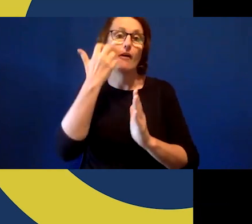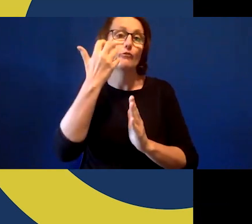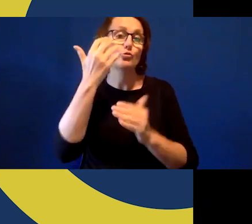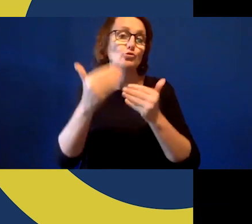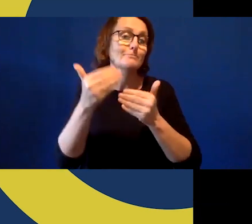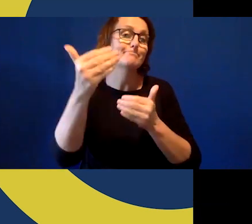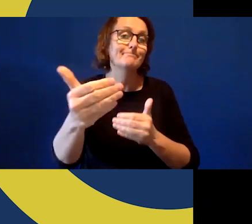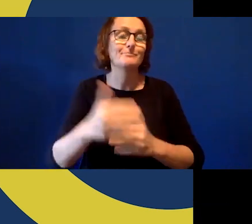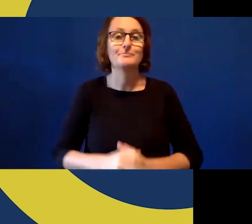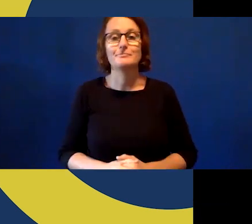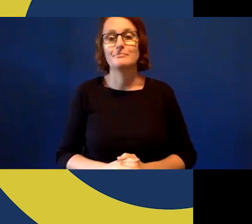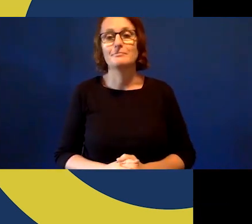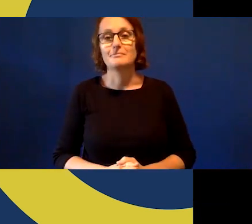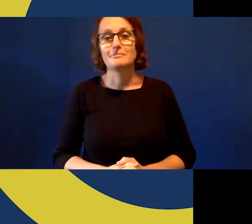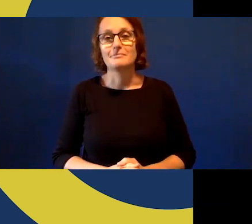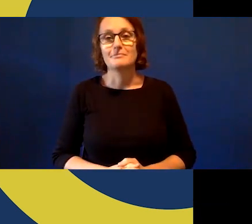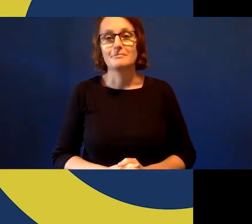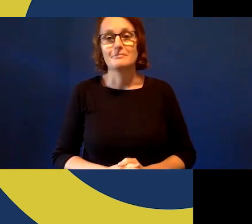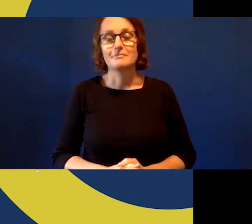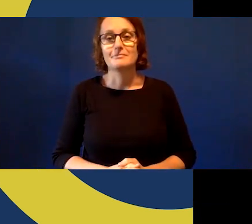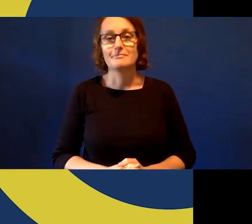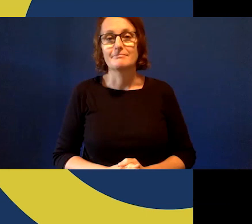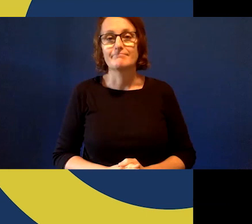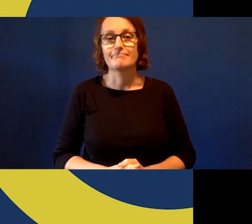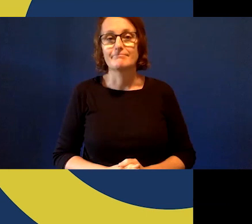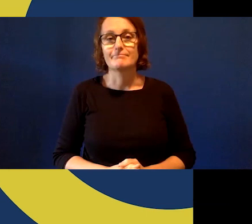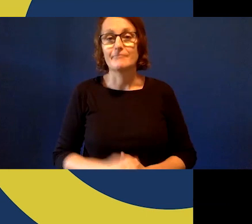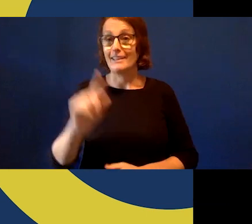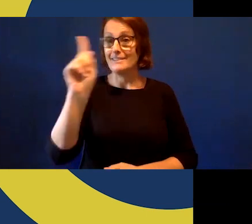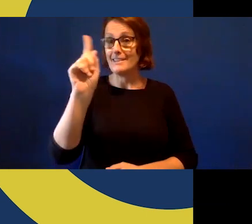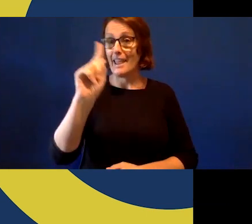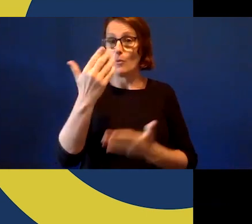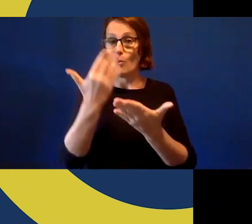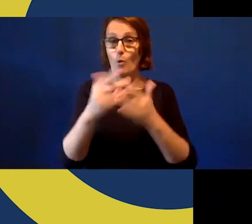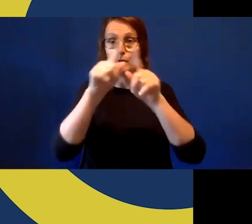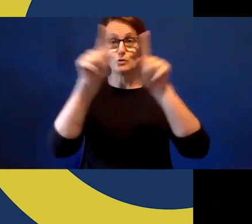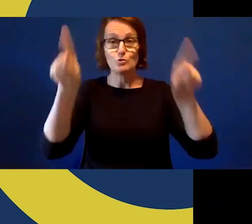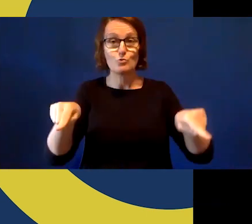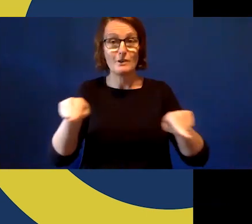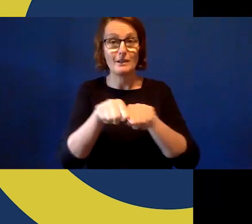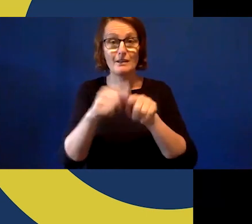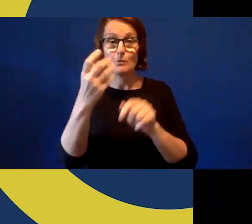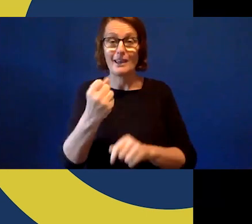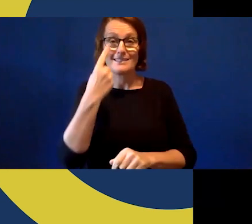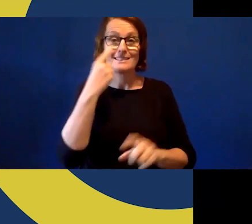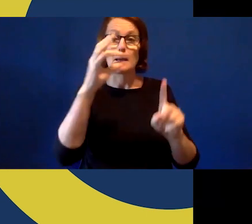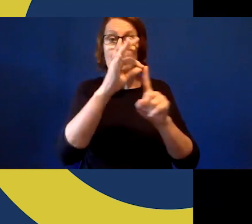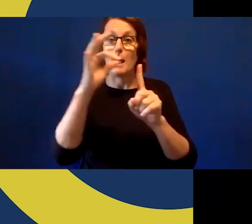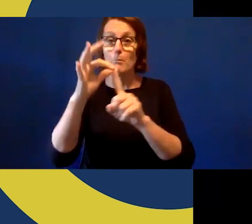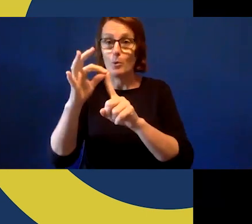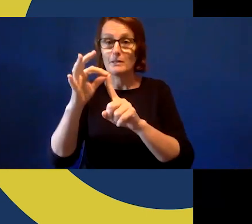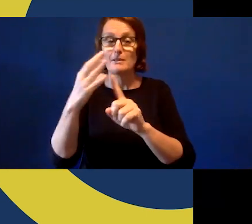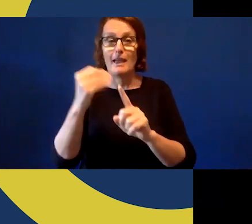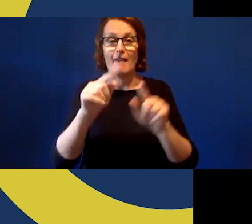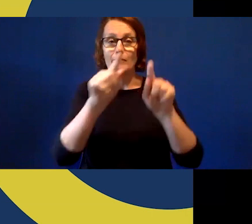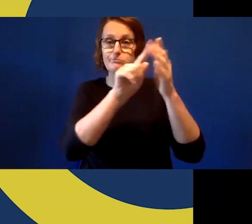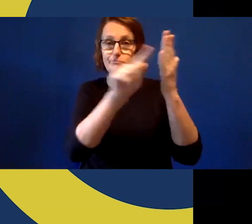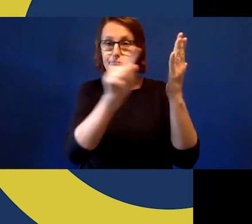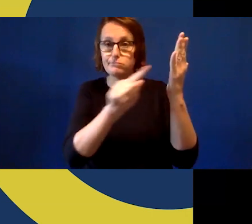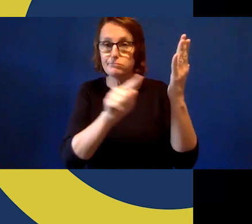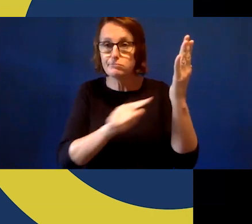Currently on screen is a PowerPoint slide with text video boxes of our